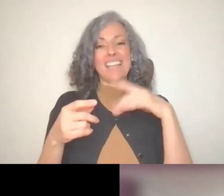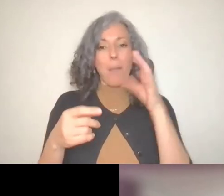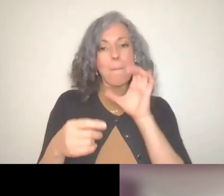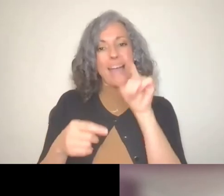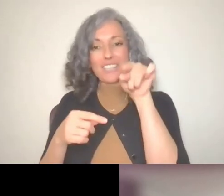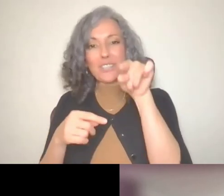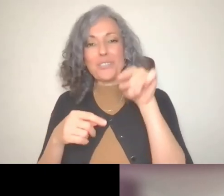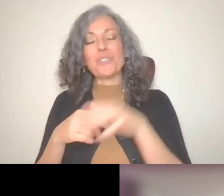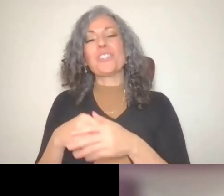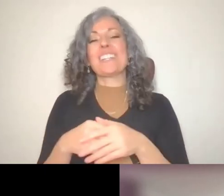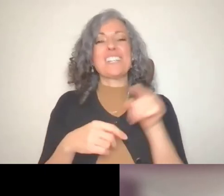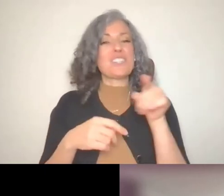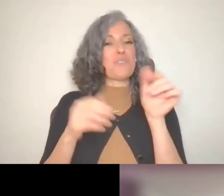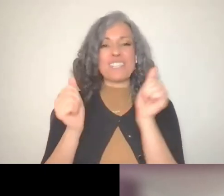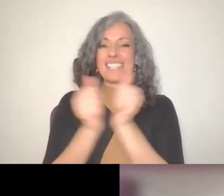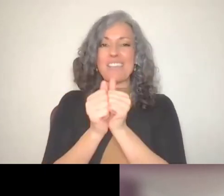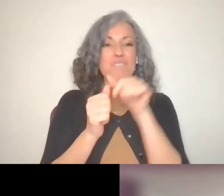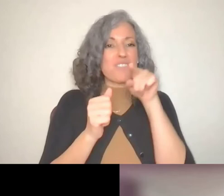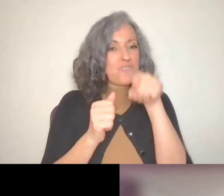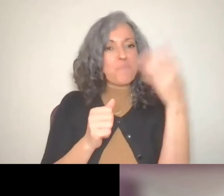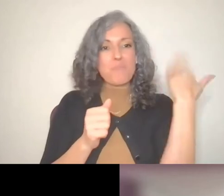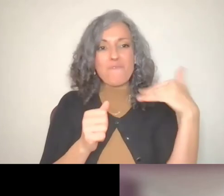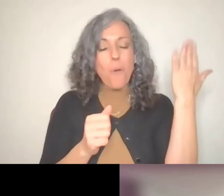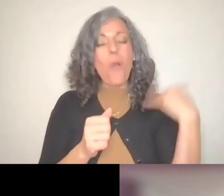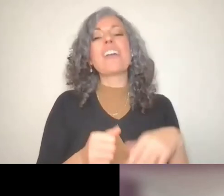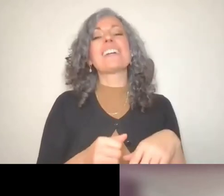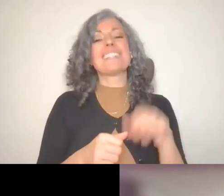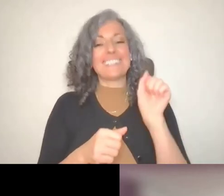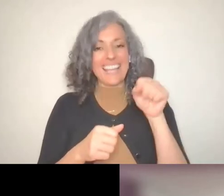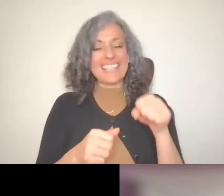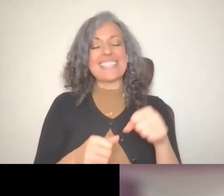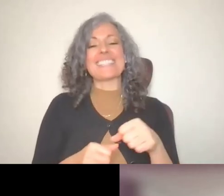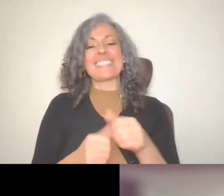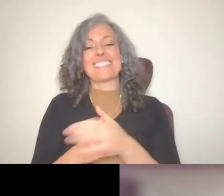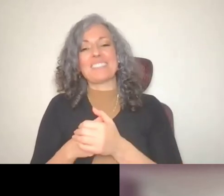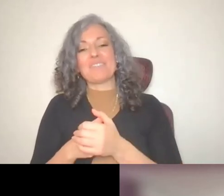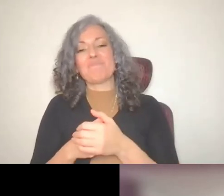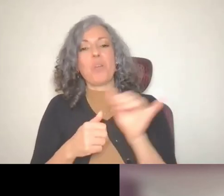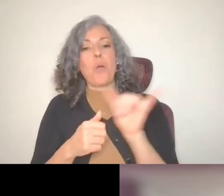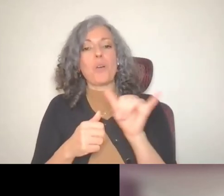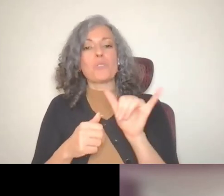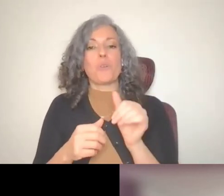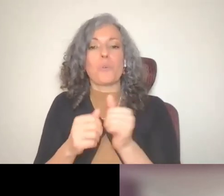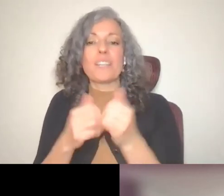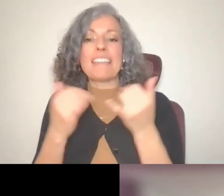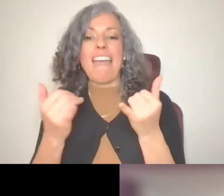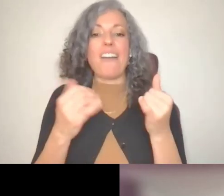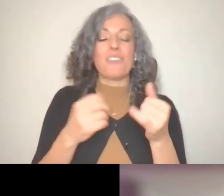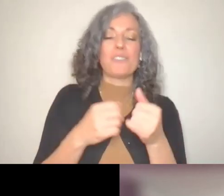ambassador's only as well because times are